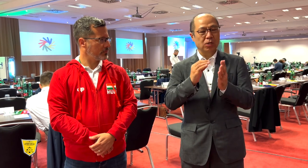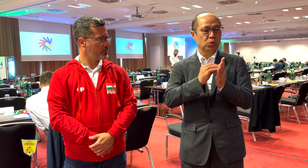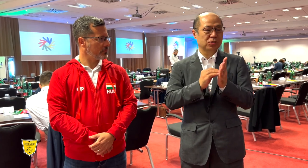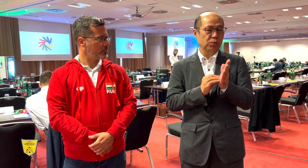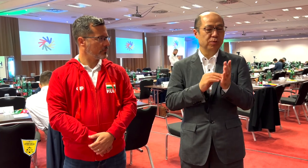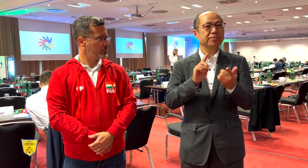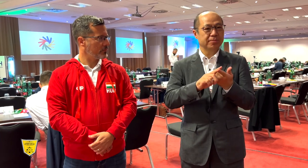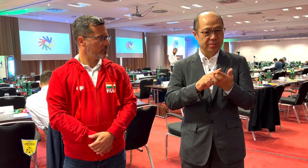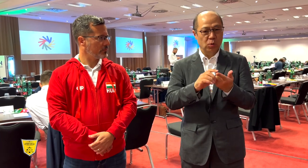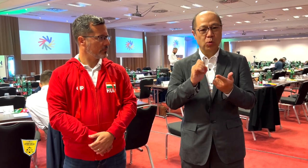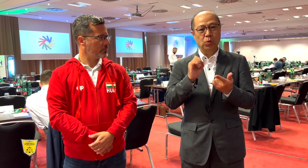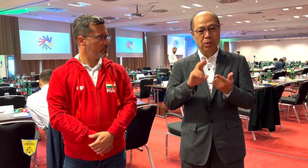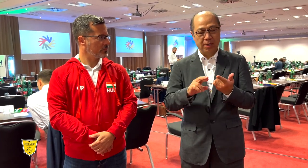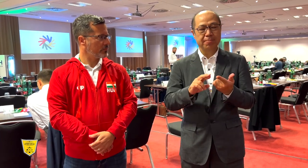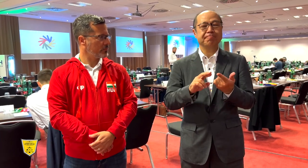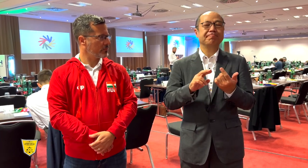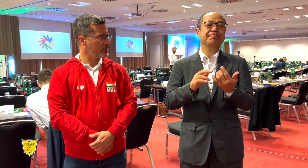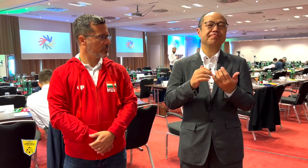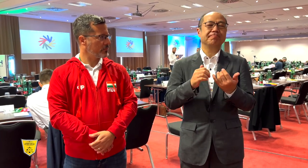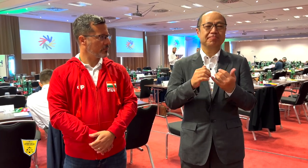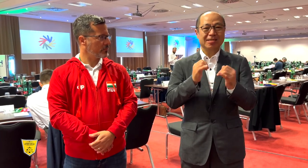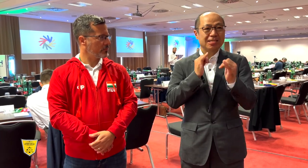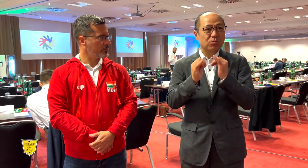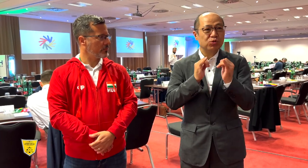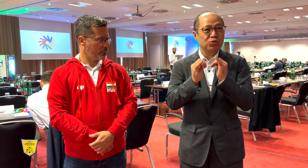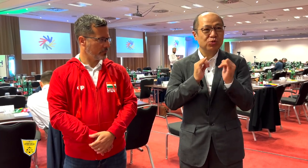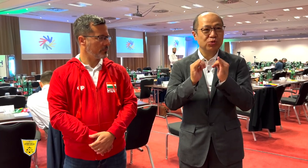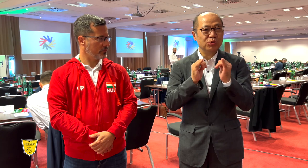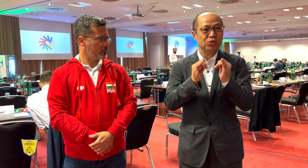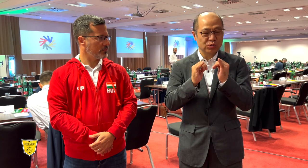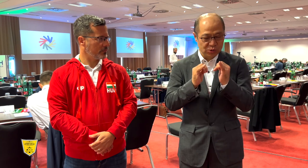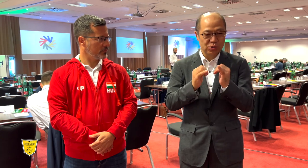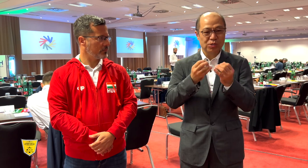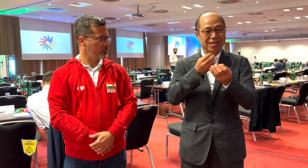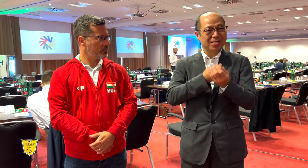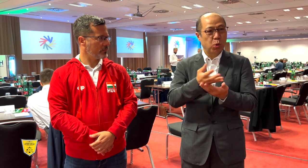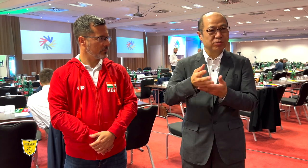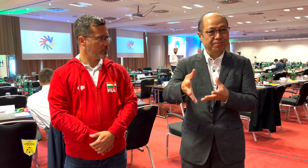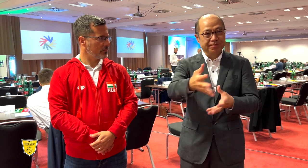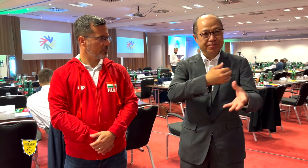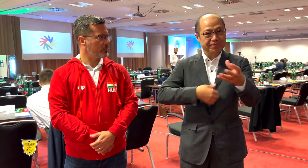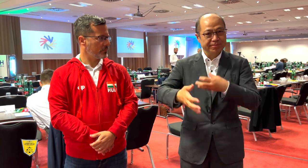As well as interviewing others to gather information.